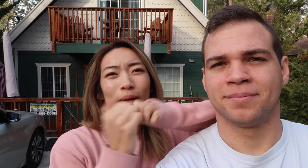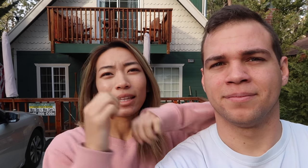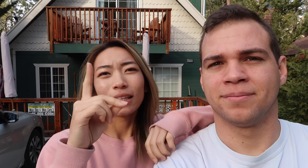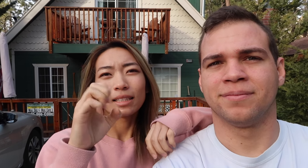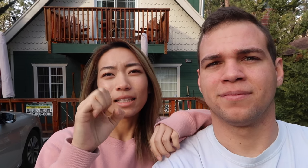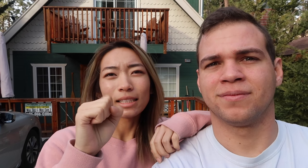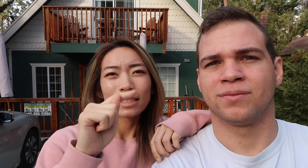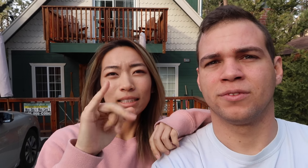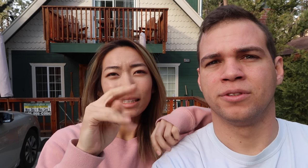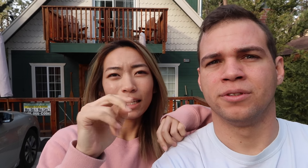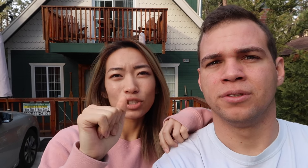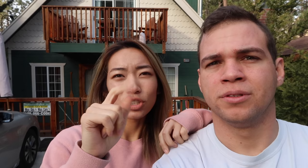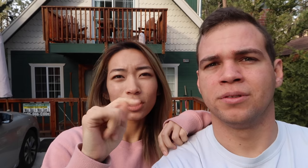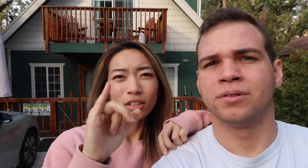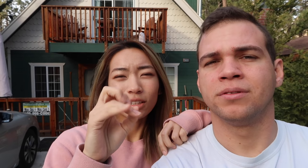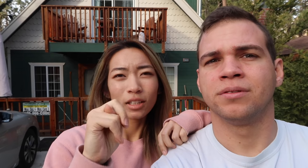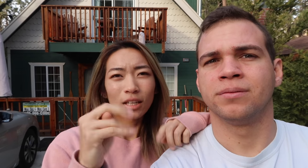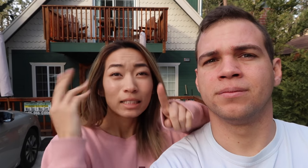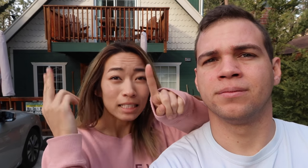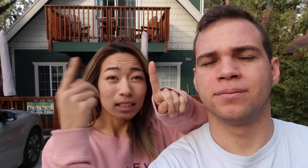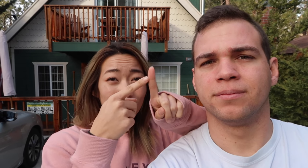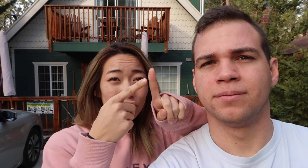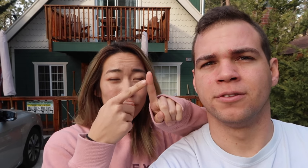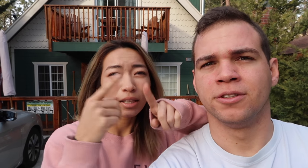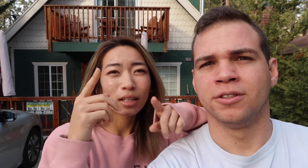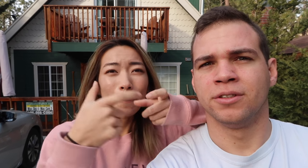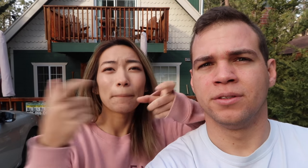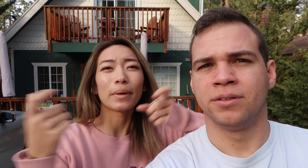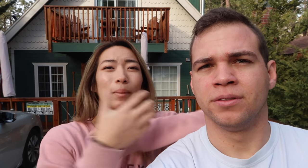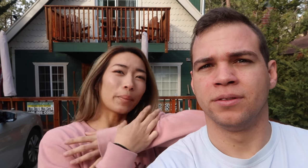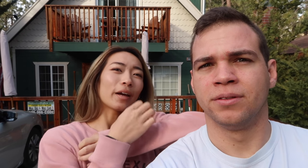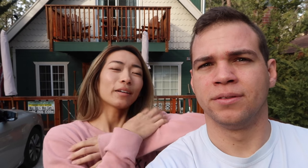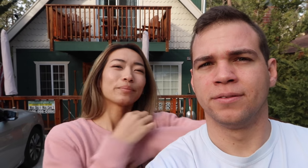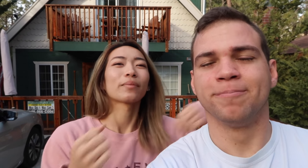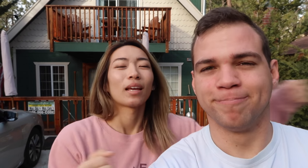With Destination Big Bear